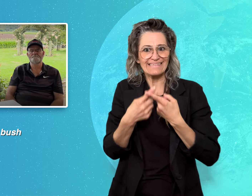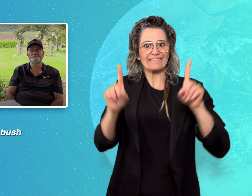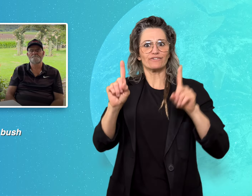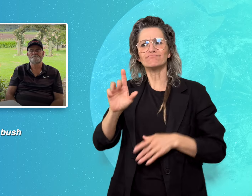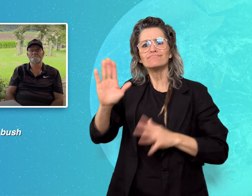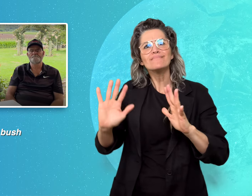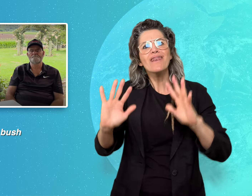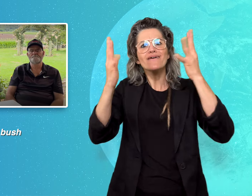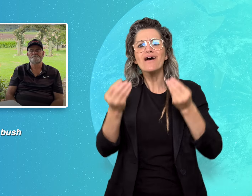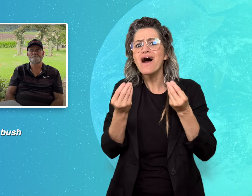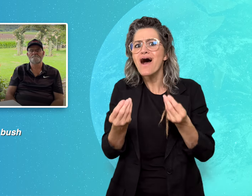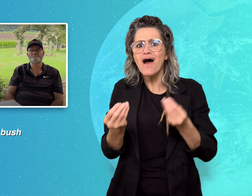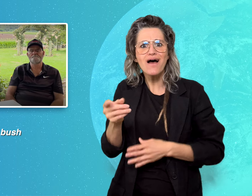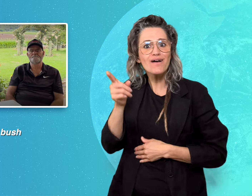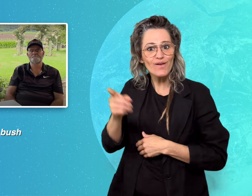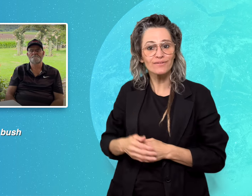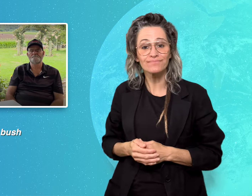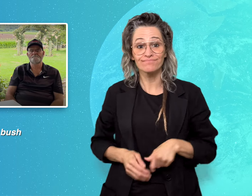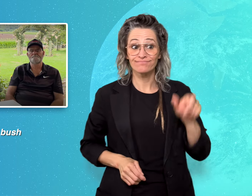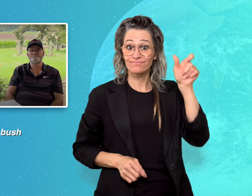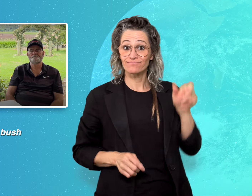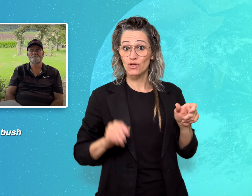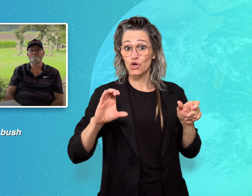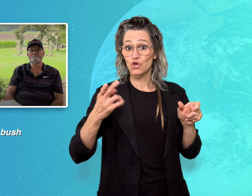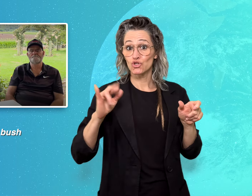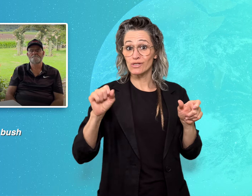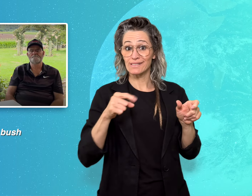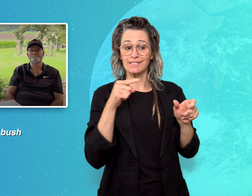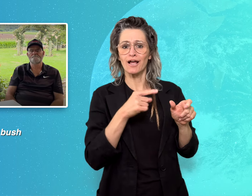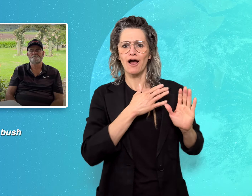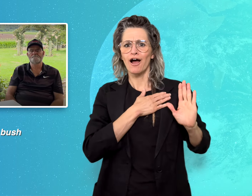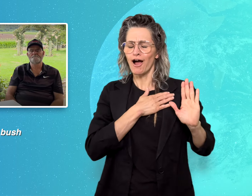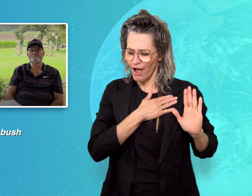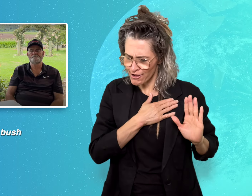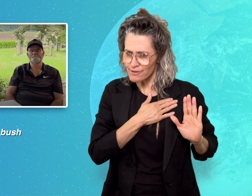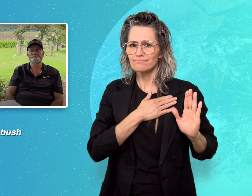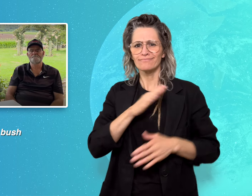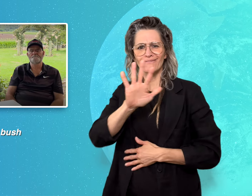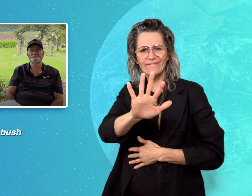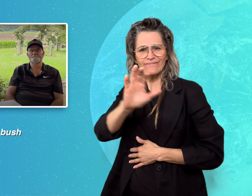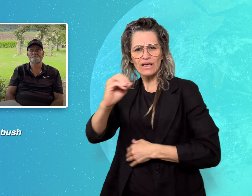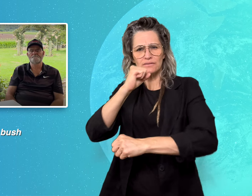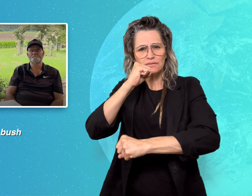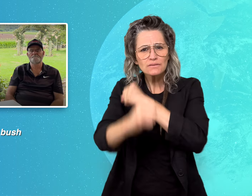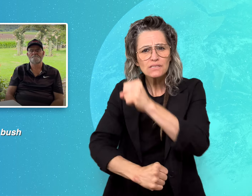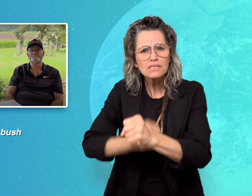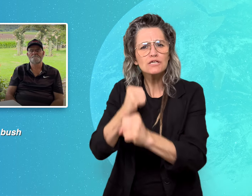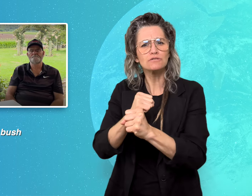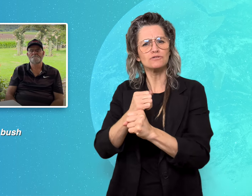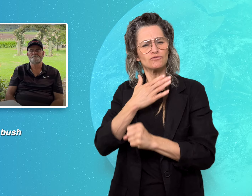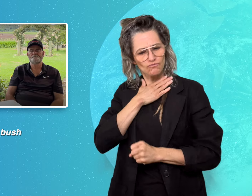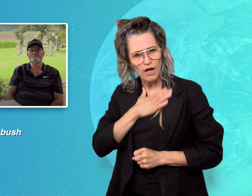over 50 years to his family’s farm business, Busch Organics.